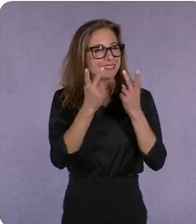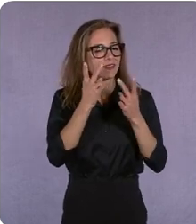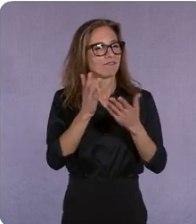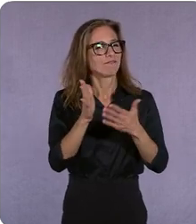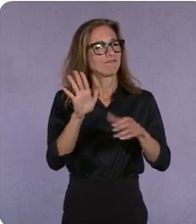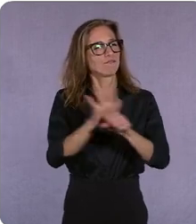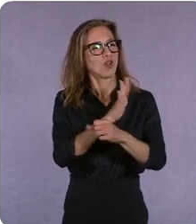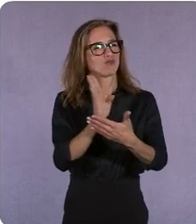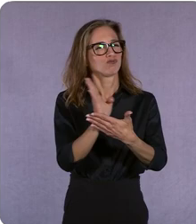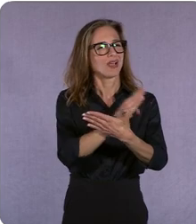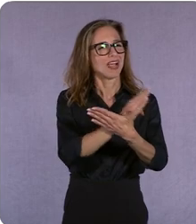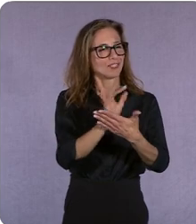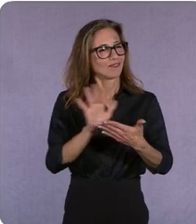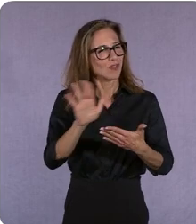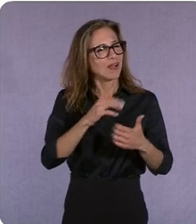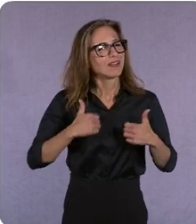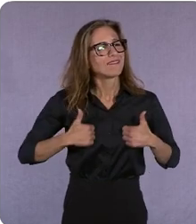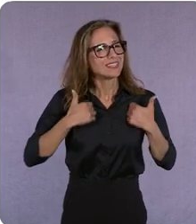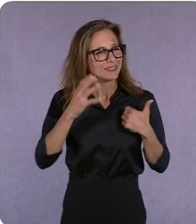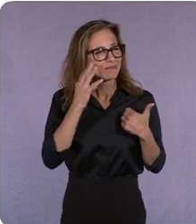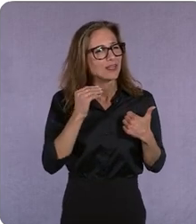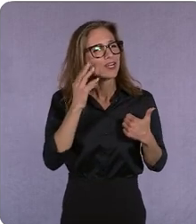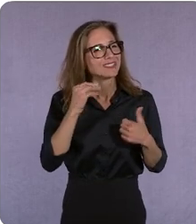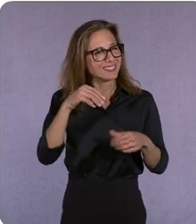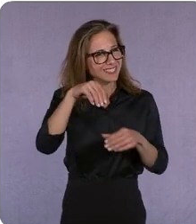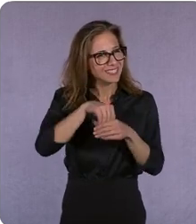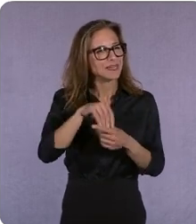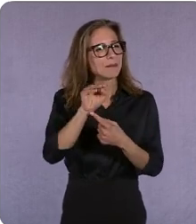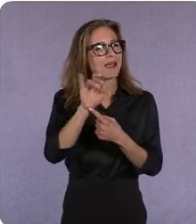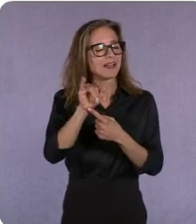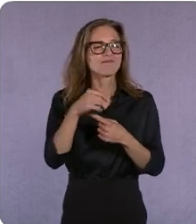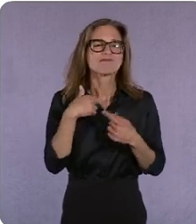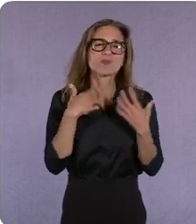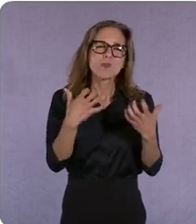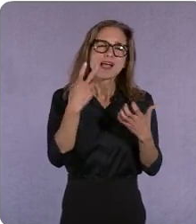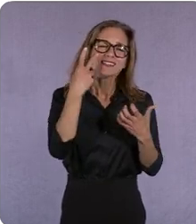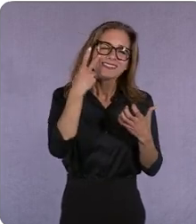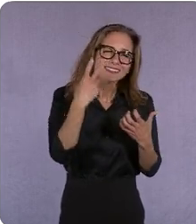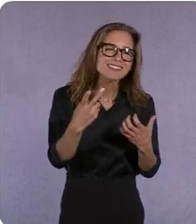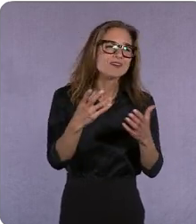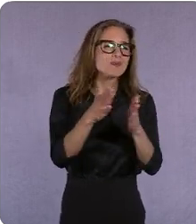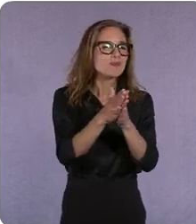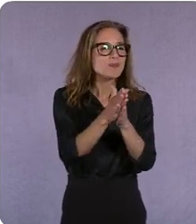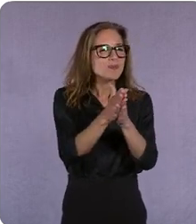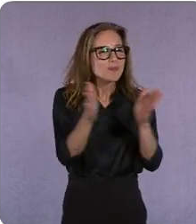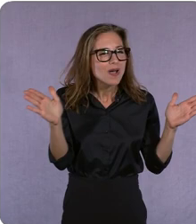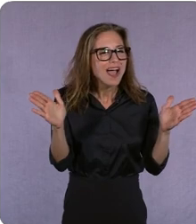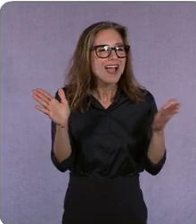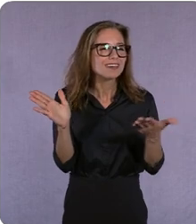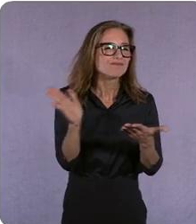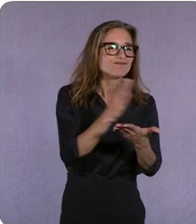media and that just seemed like a wide open space and a gap. I think the other thing we saw in, you